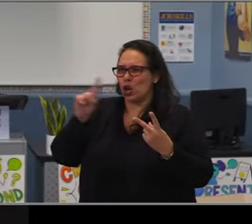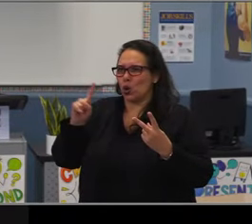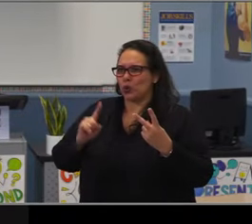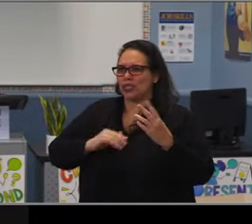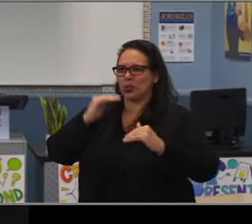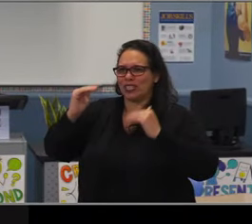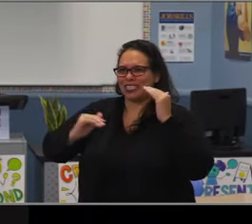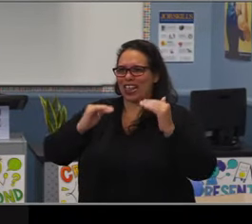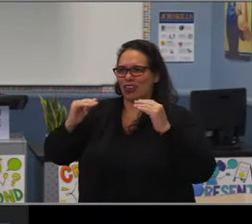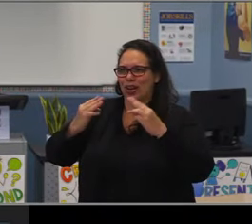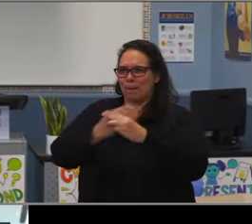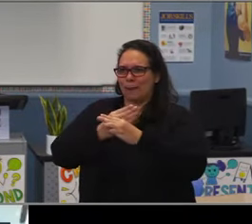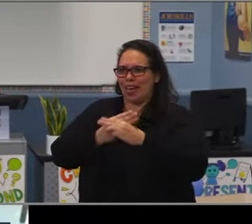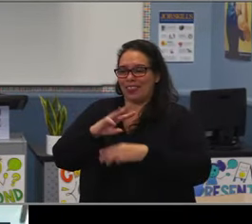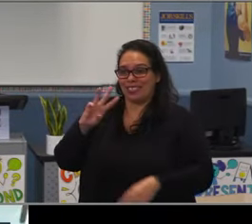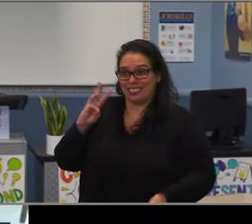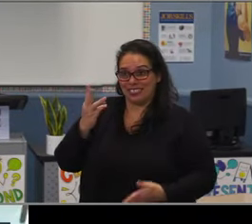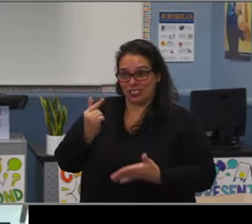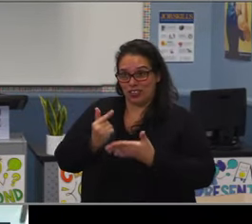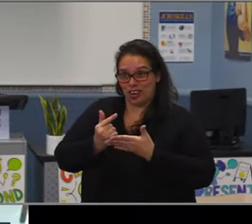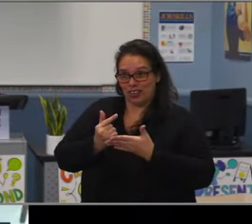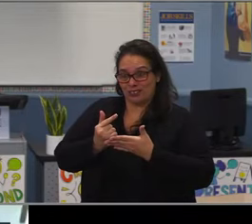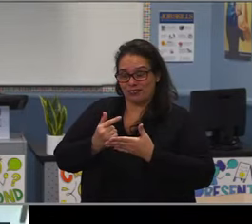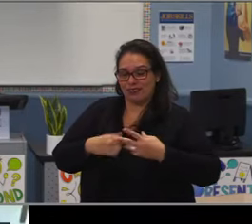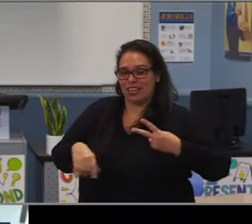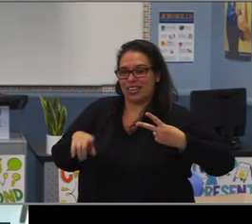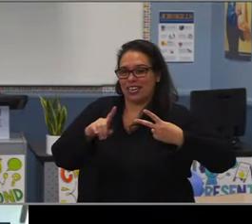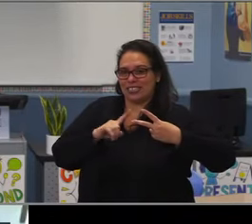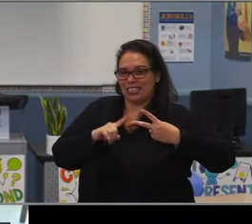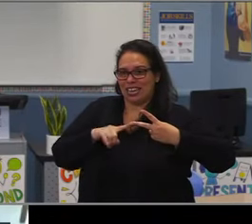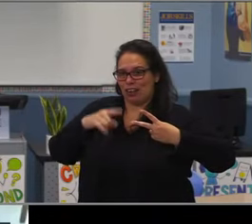again when we did our comparison here for this slide, we pull the attendance out of that